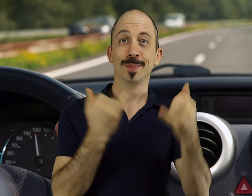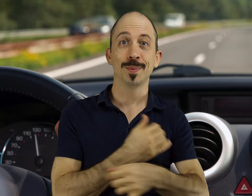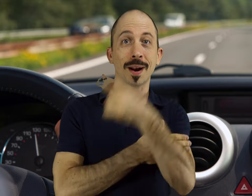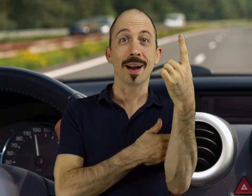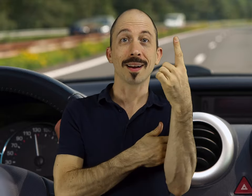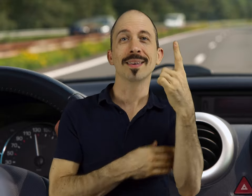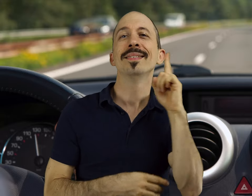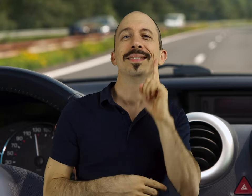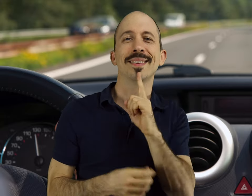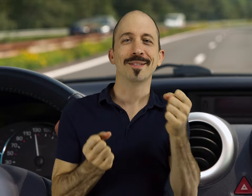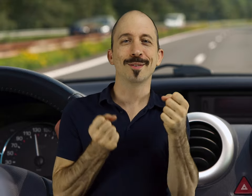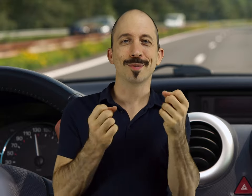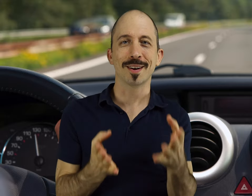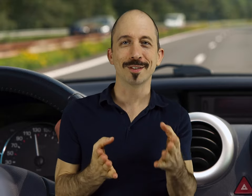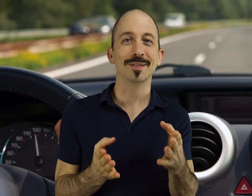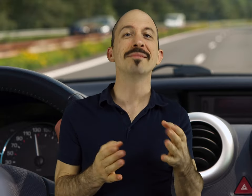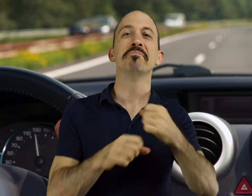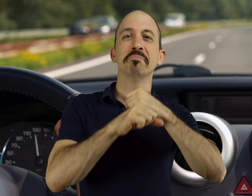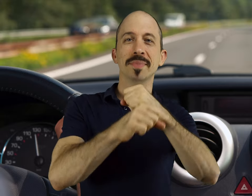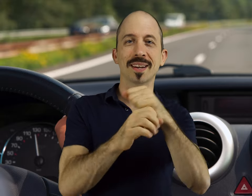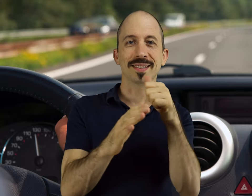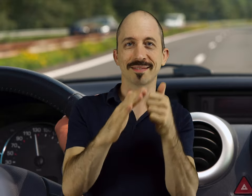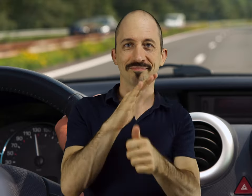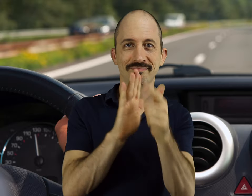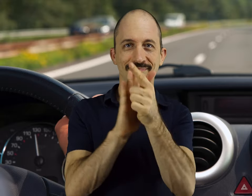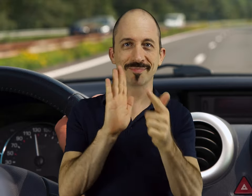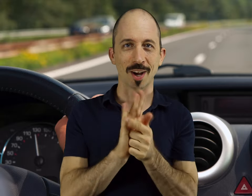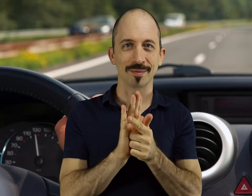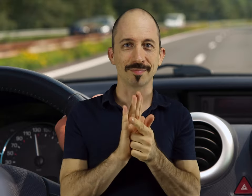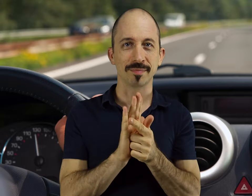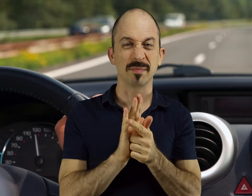Today, Deaf drivers are protected by law.